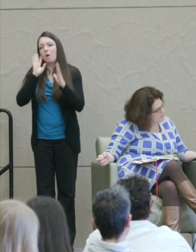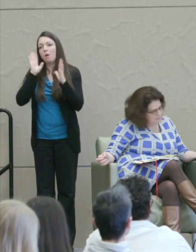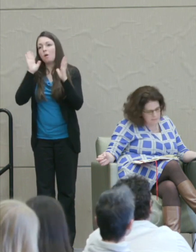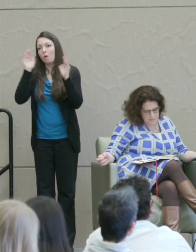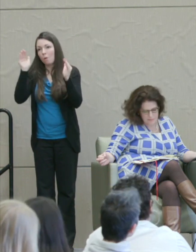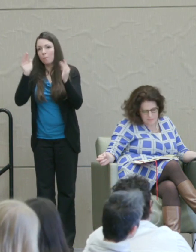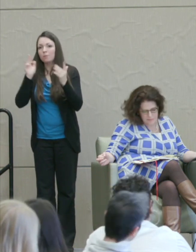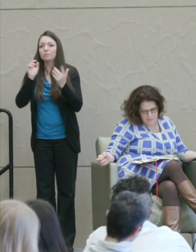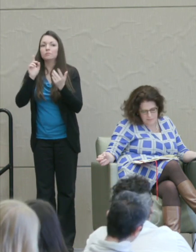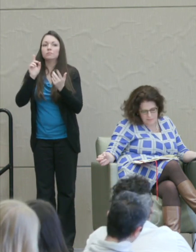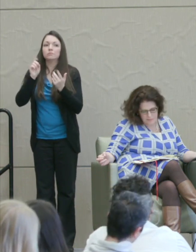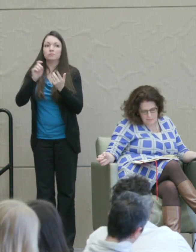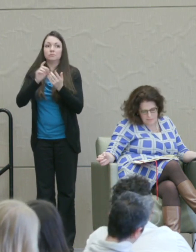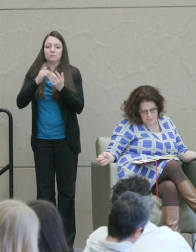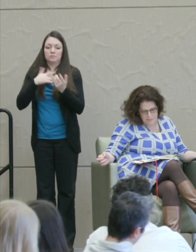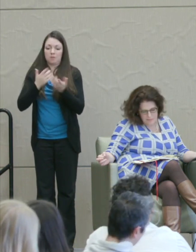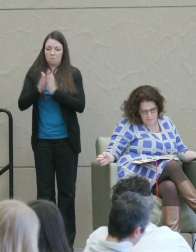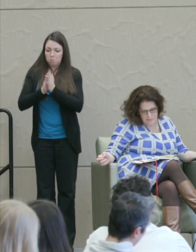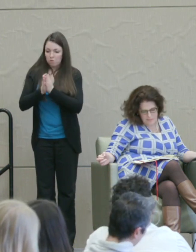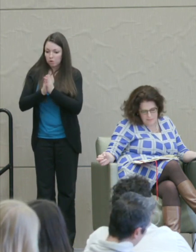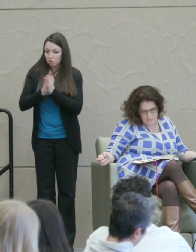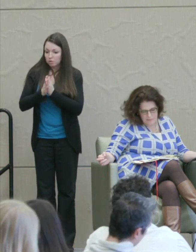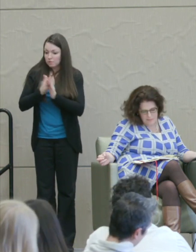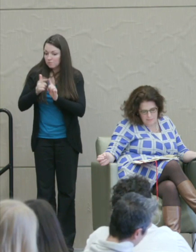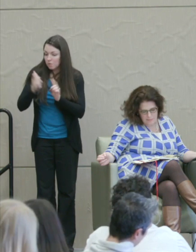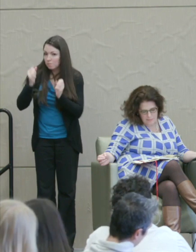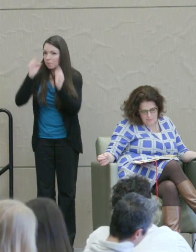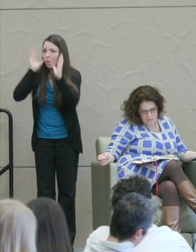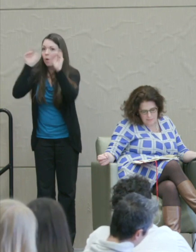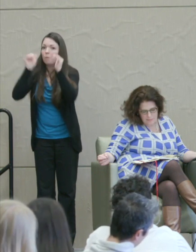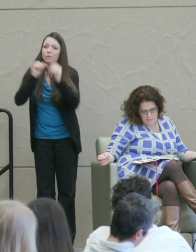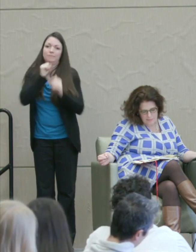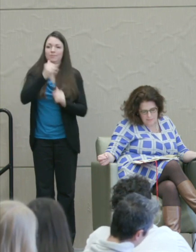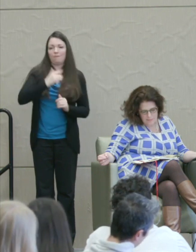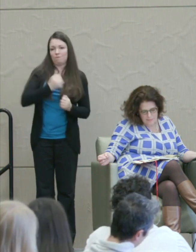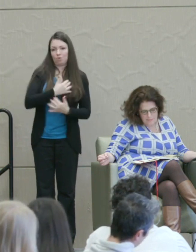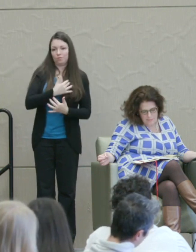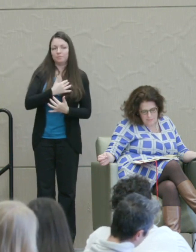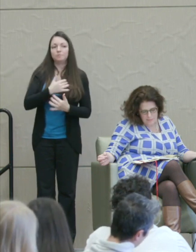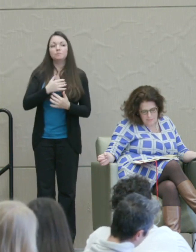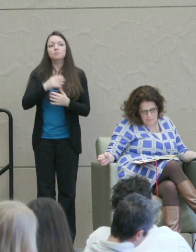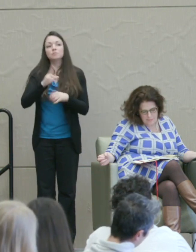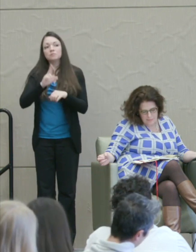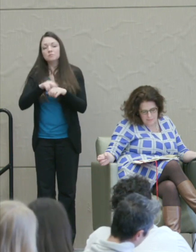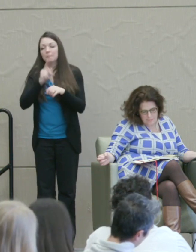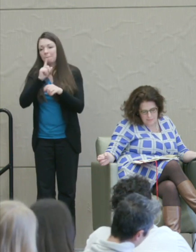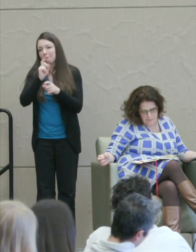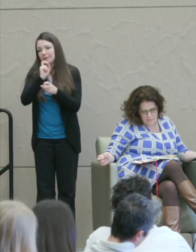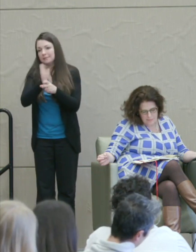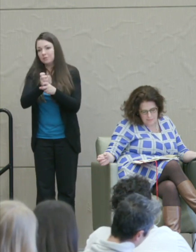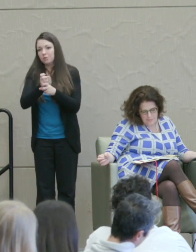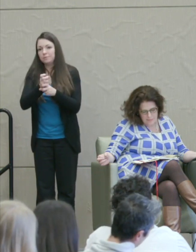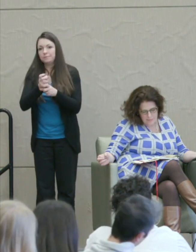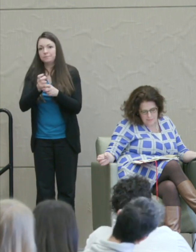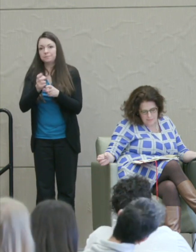And we need to be motivated by hope rather than fear. Martha Nussbaum: Now of course it's very difficult, and then we have to ask ourselves, "How do